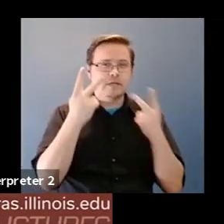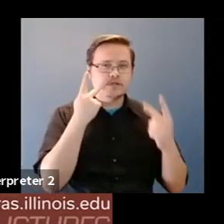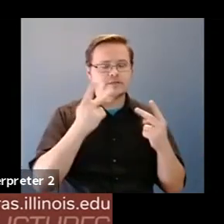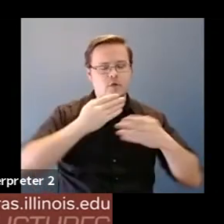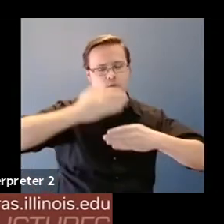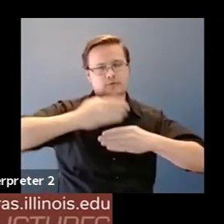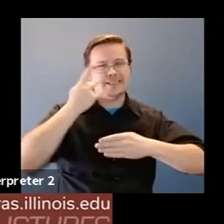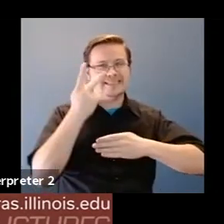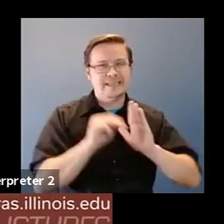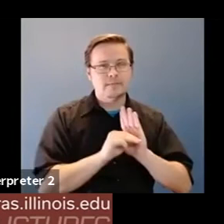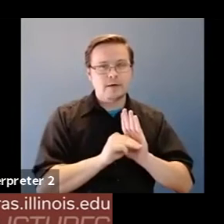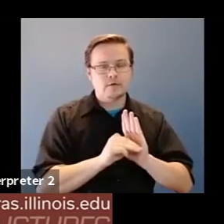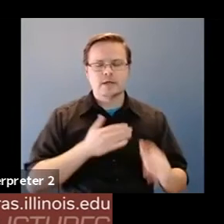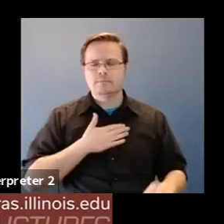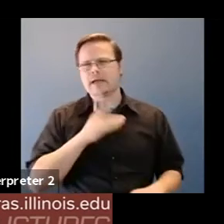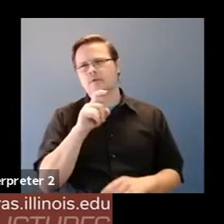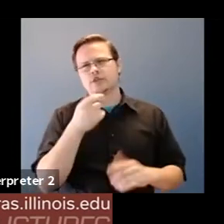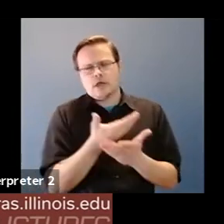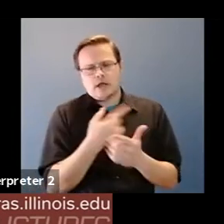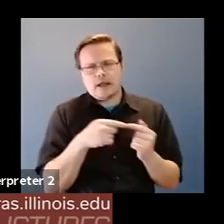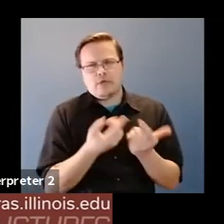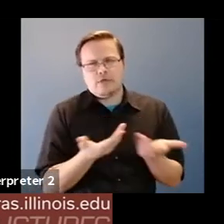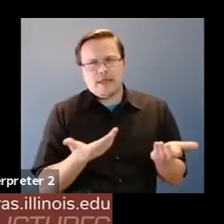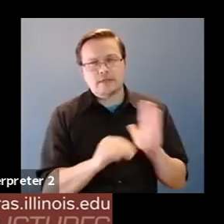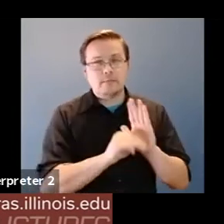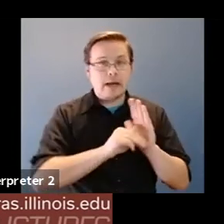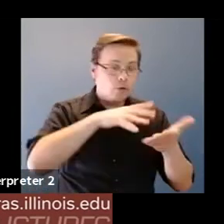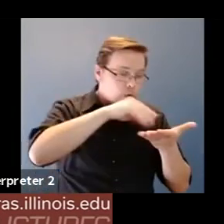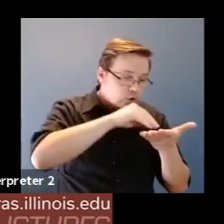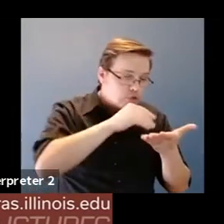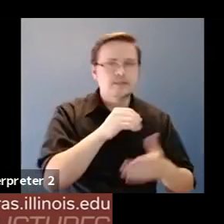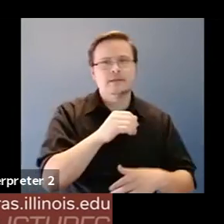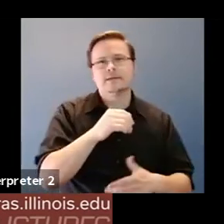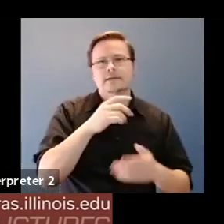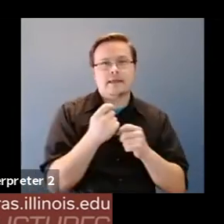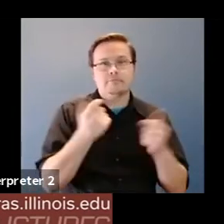Anita Chan: My questions are about the things a model learns and unlearned during training first whether understanding what what what.